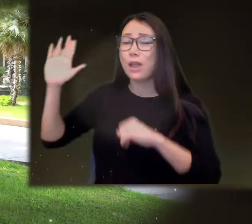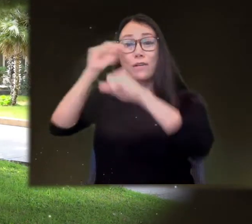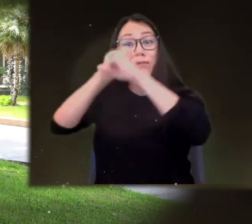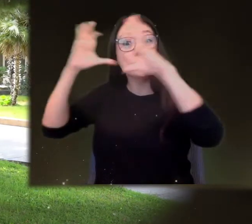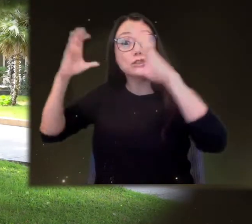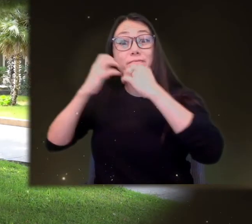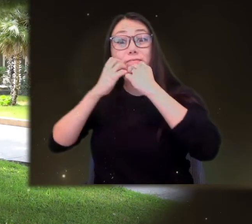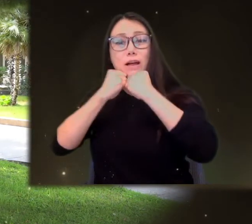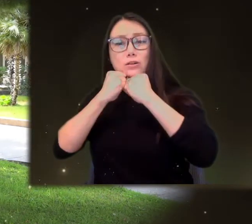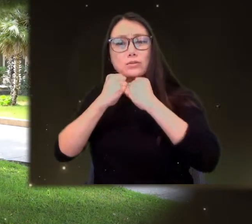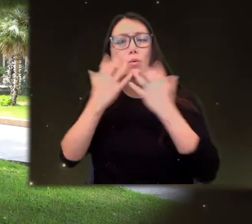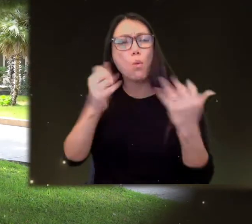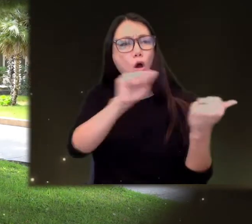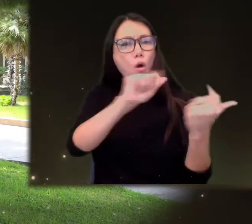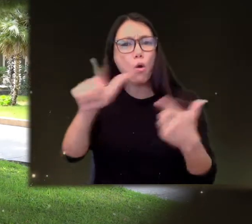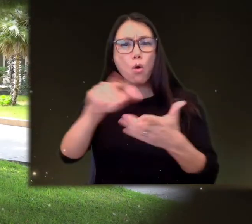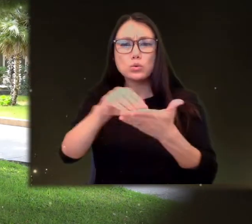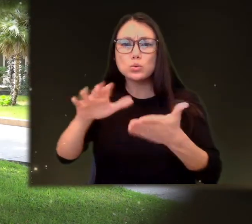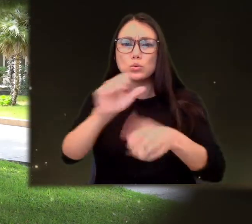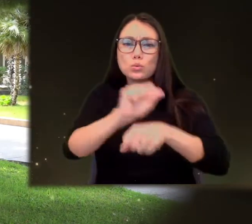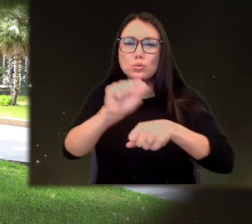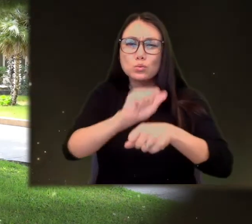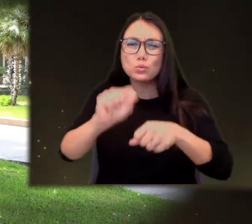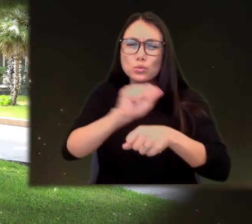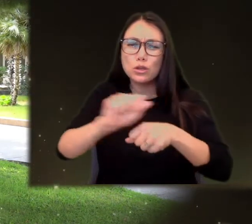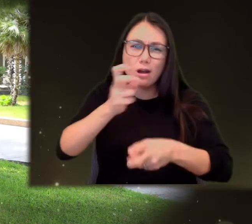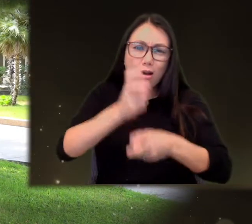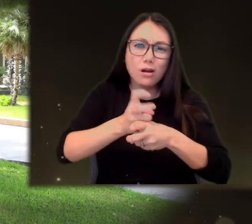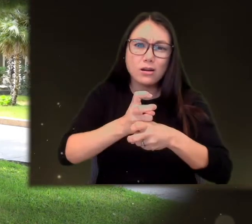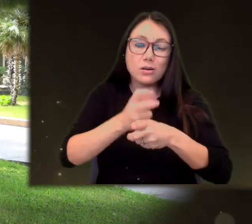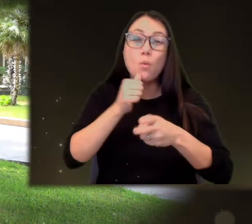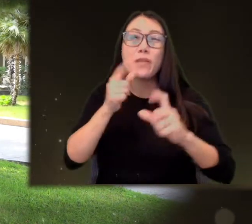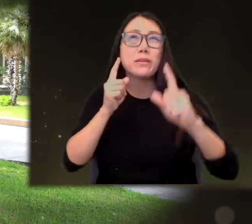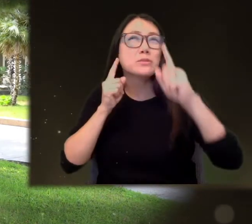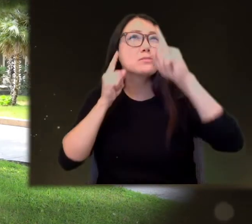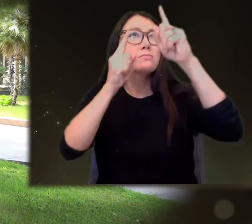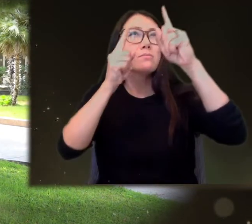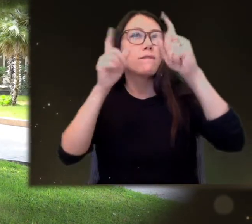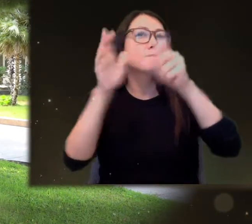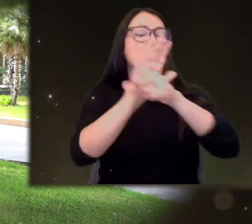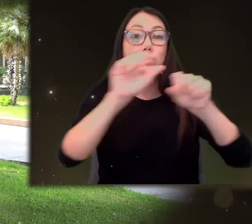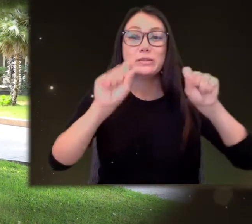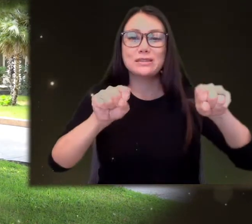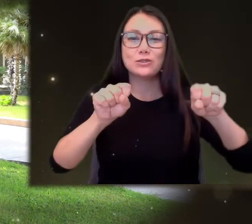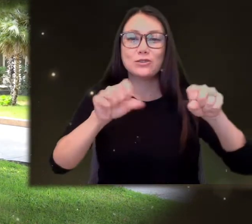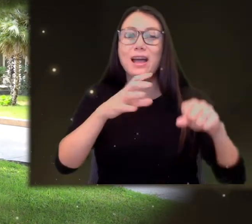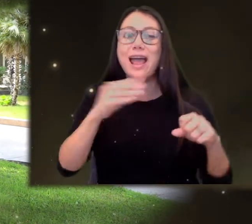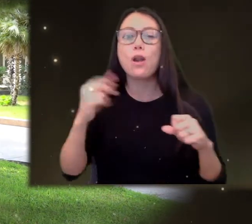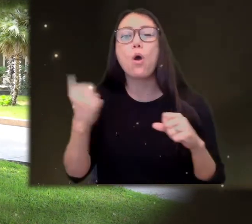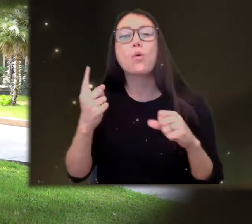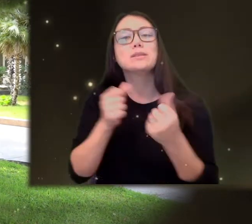WHICH ARE FOR EVERY STUDENT TO WORK HARD REACH THEIR FULL POTENTIAL AND TO ALWAYS SUPPORT OTHERS.